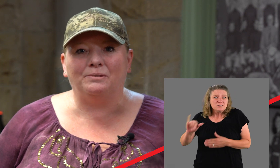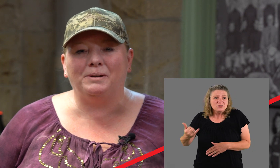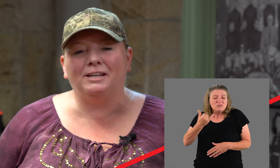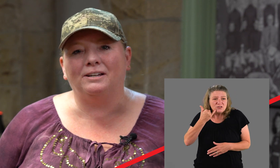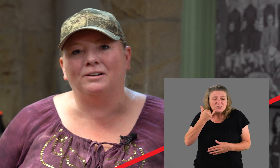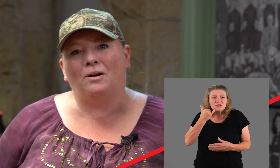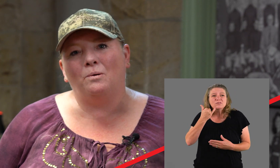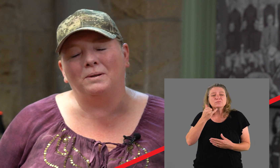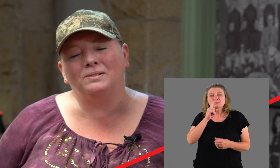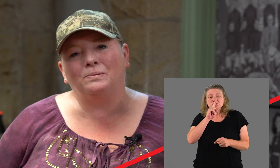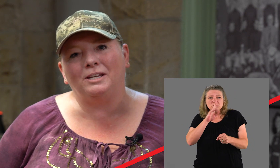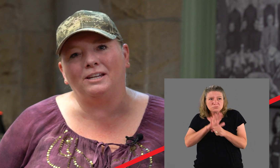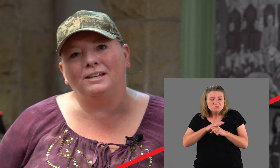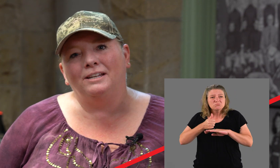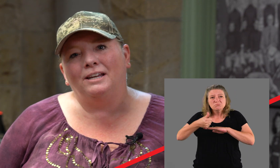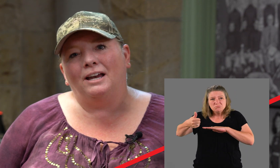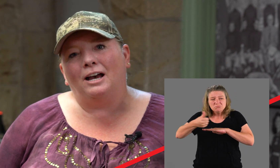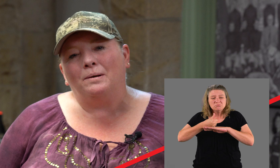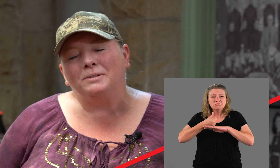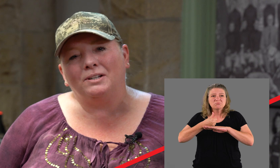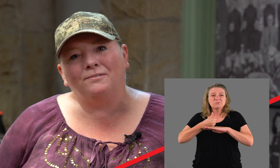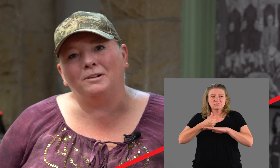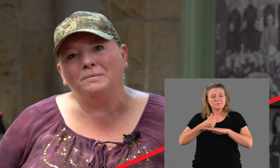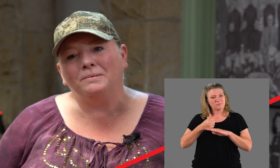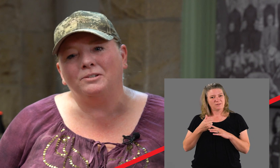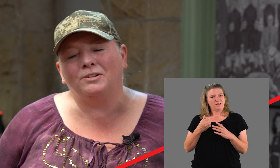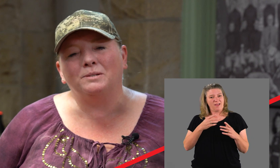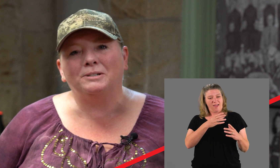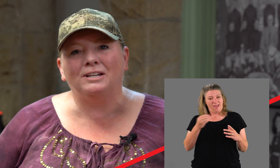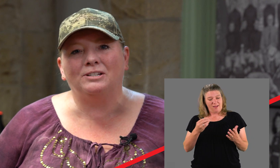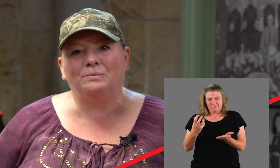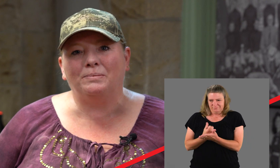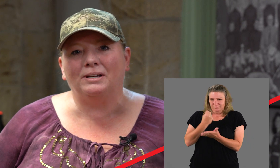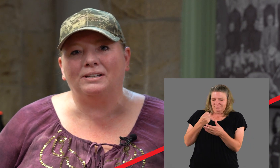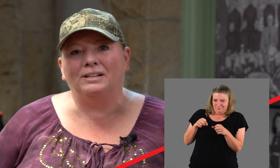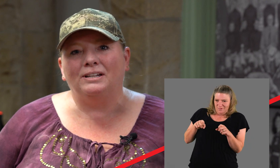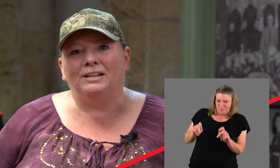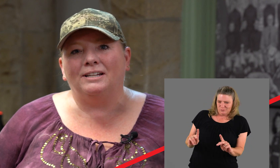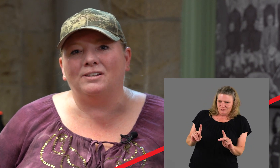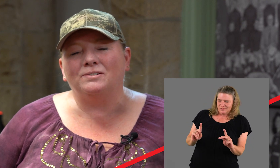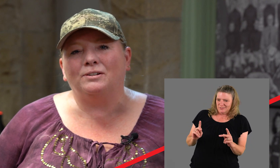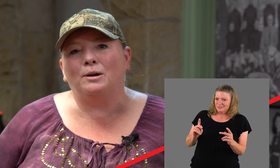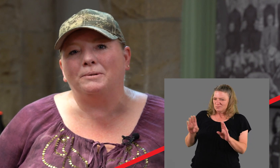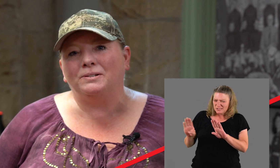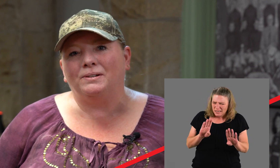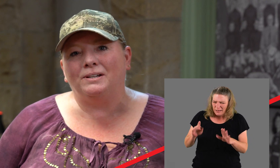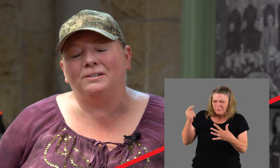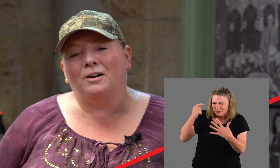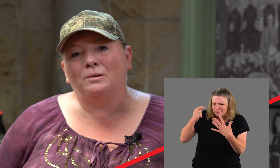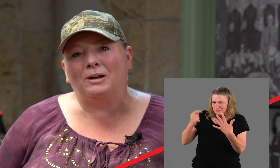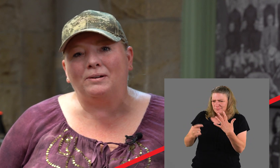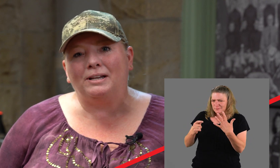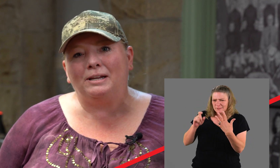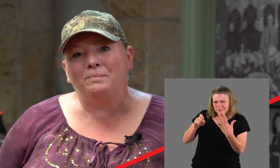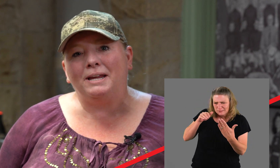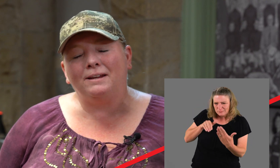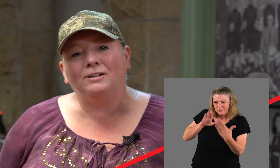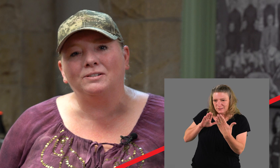We get a call once a week to confirm transportation, but it's also an opportunity to talk about any behaviors